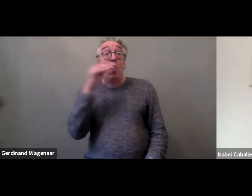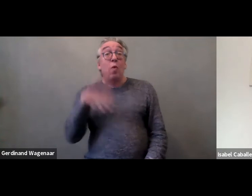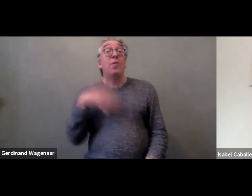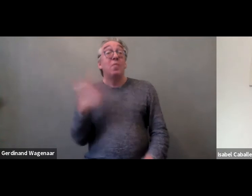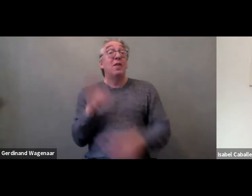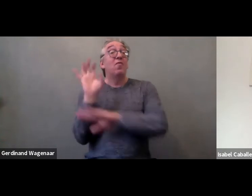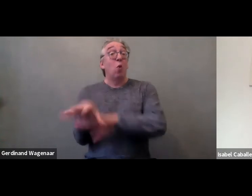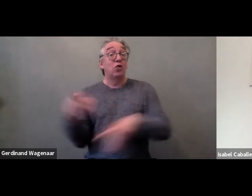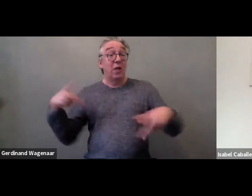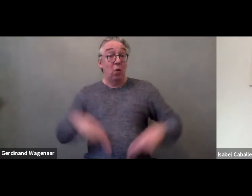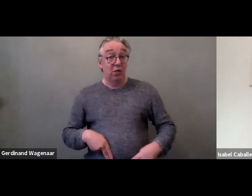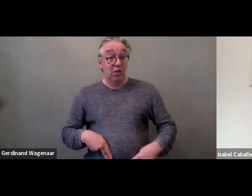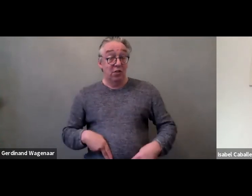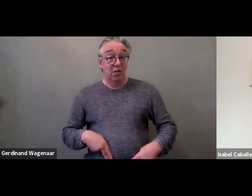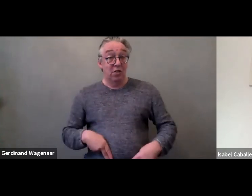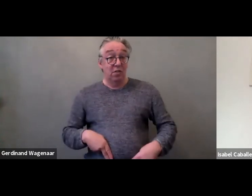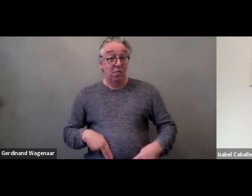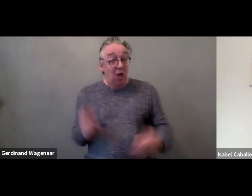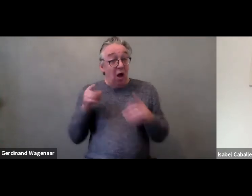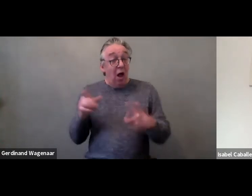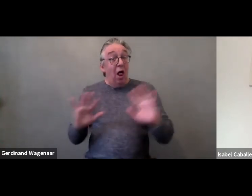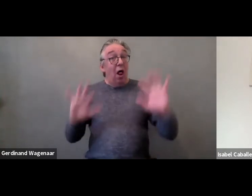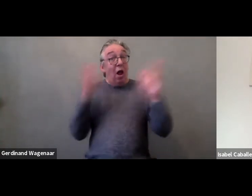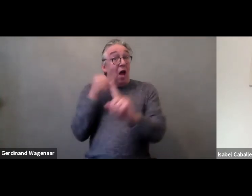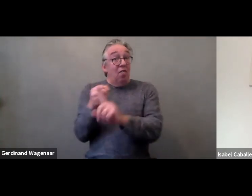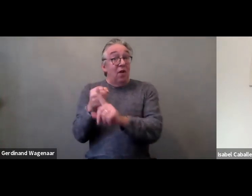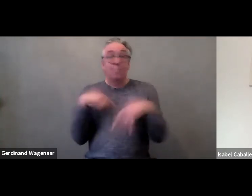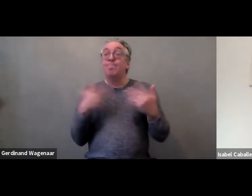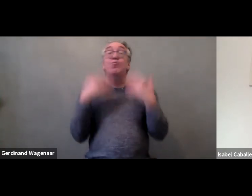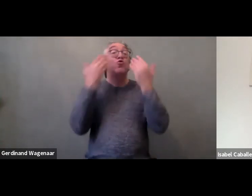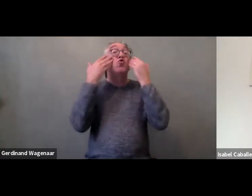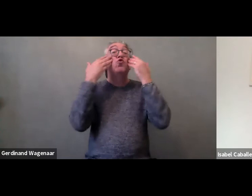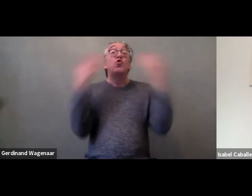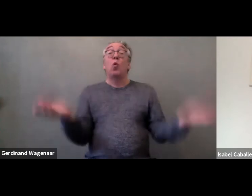or the impact on women and men as the data isn't disaggregated by sex.